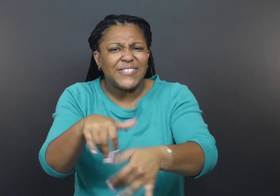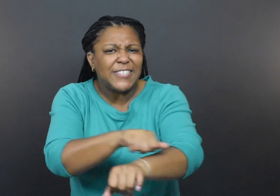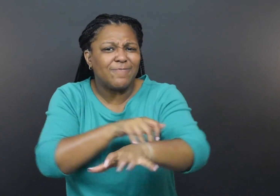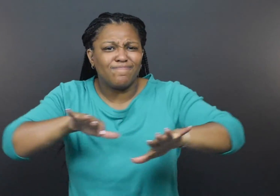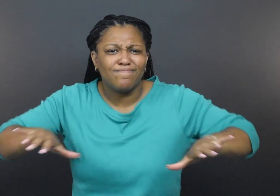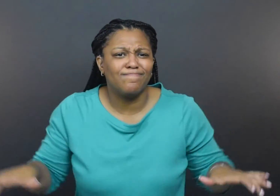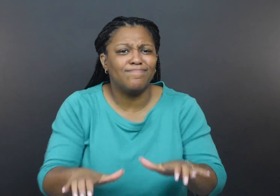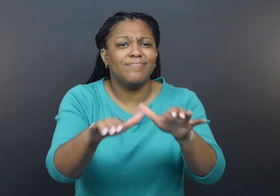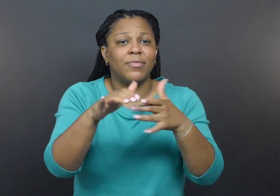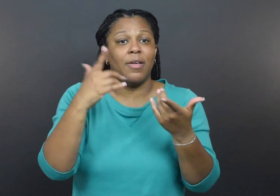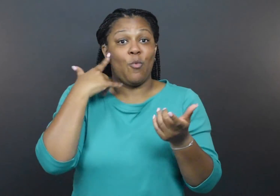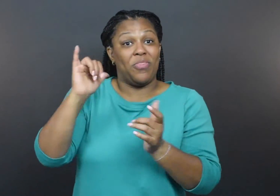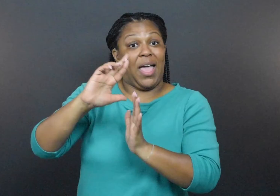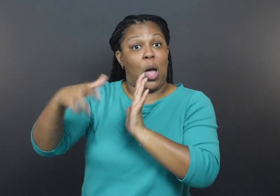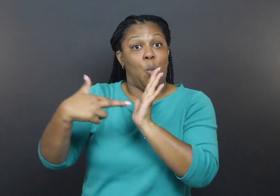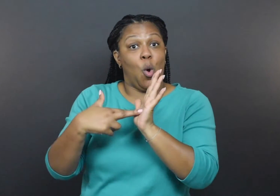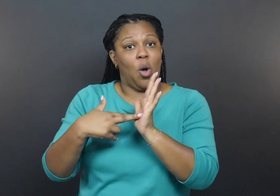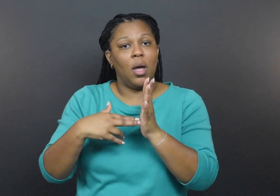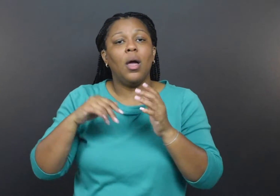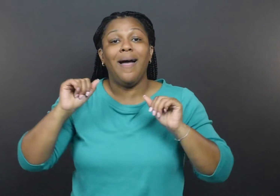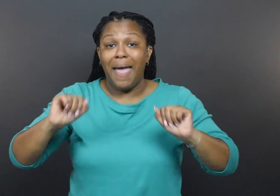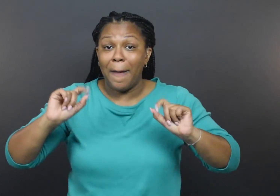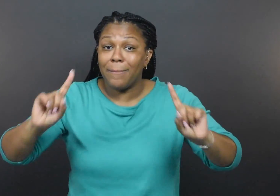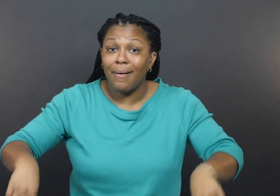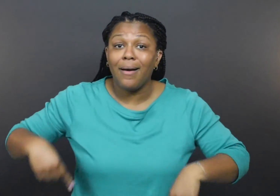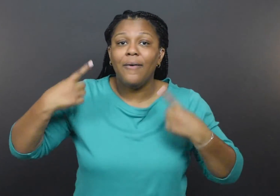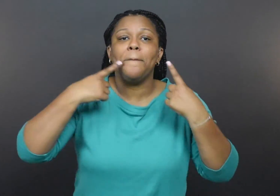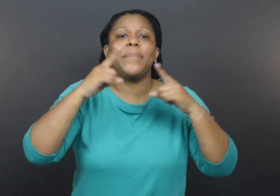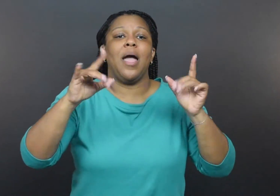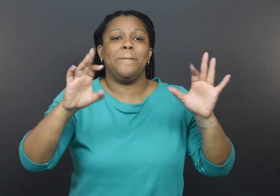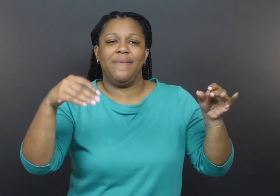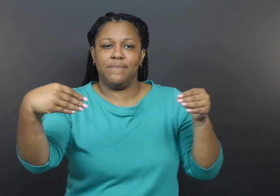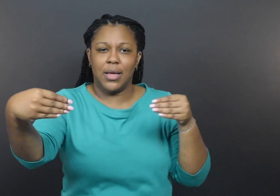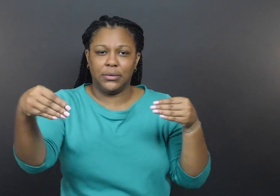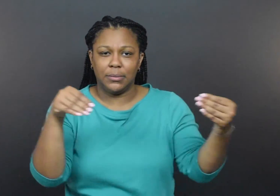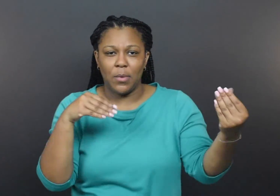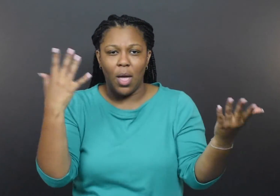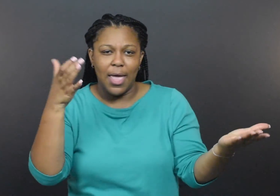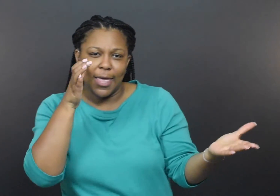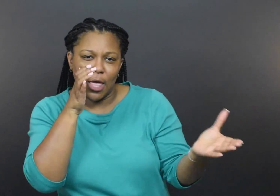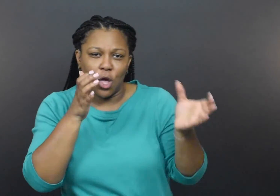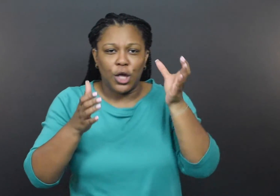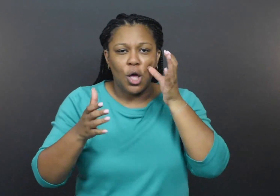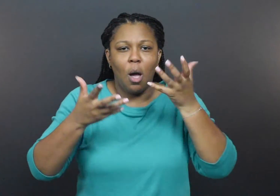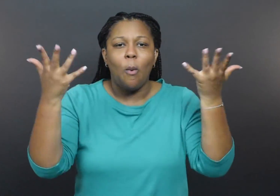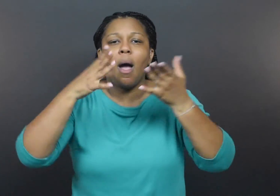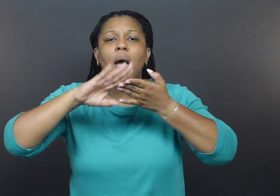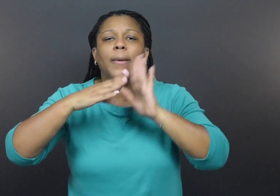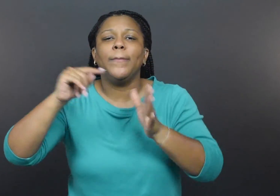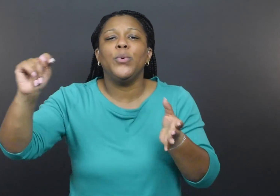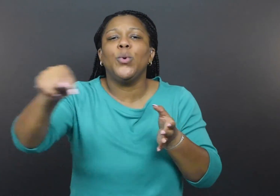from community what an issue is and continue to do our best navigating and supporting the community.”